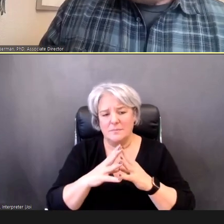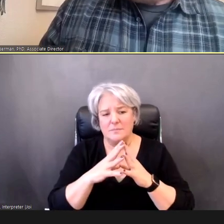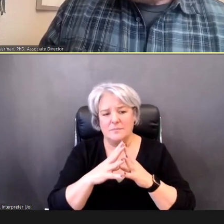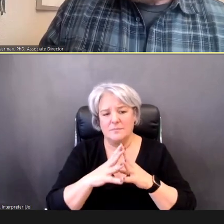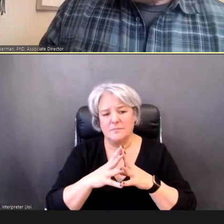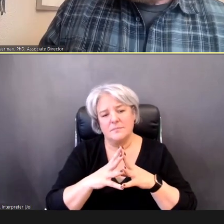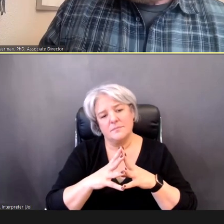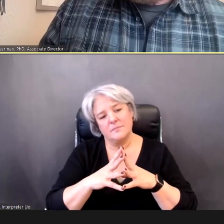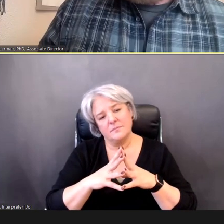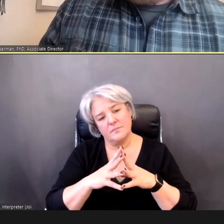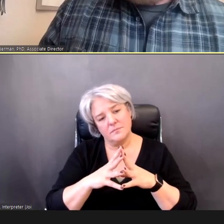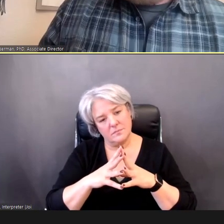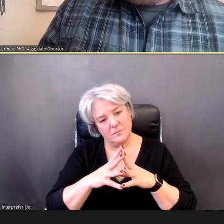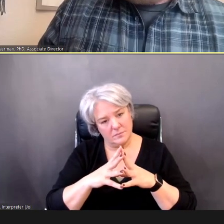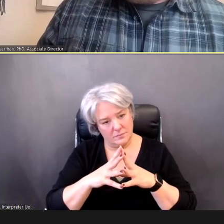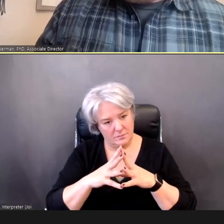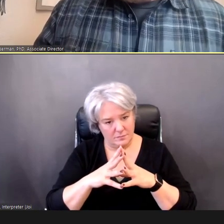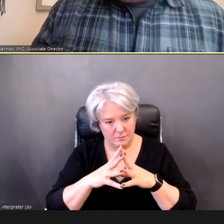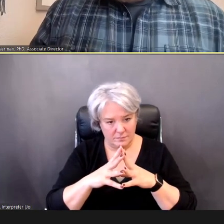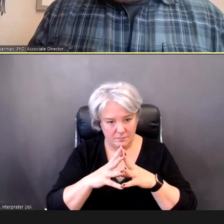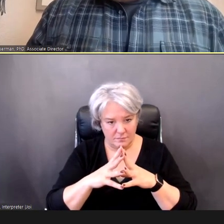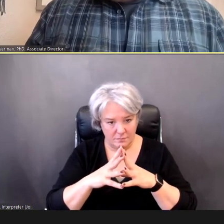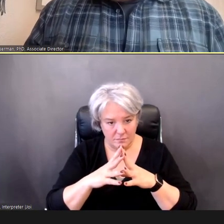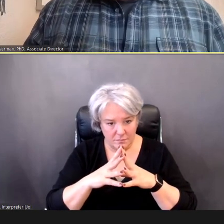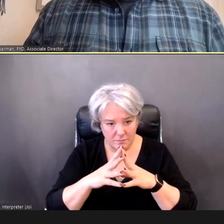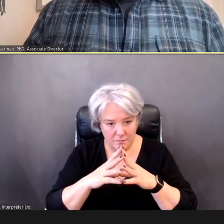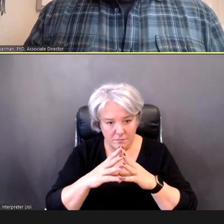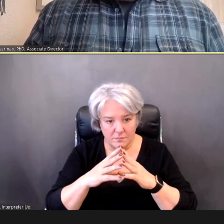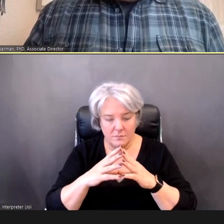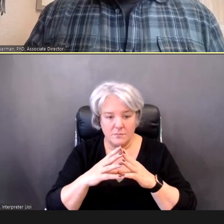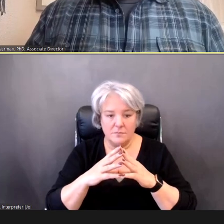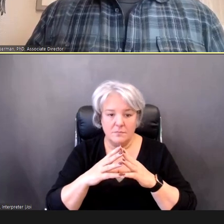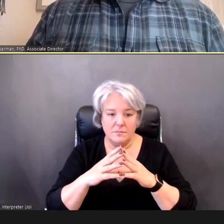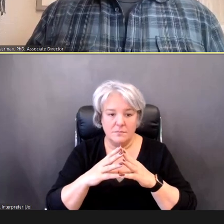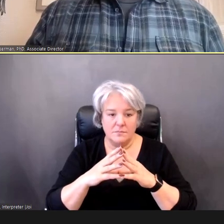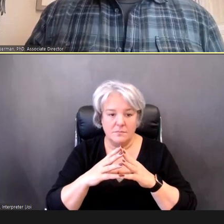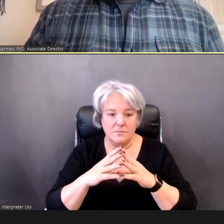So...